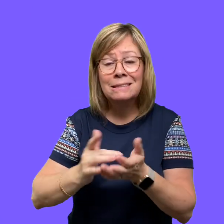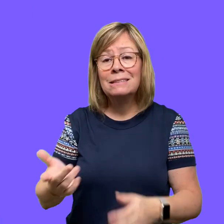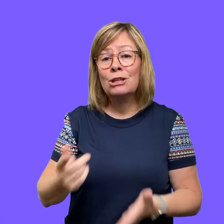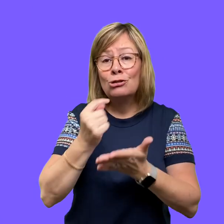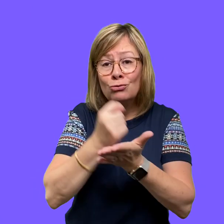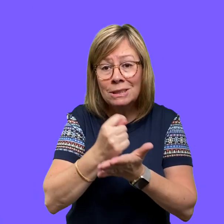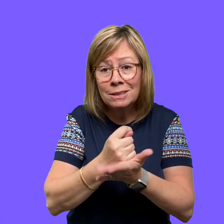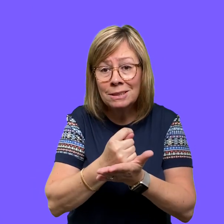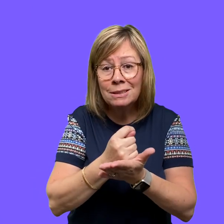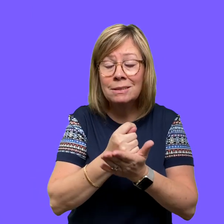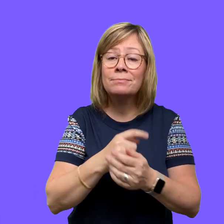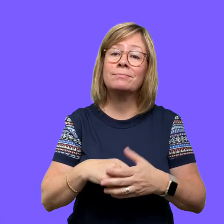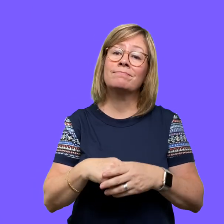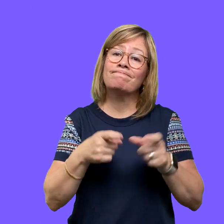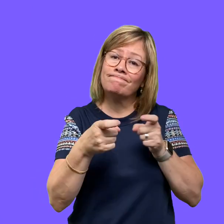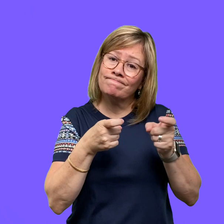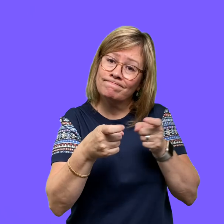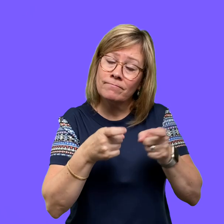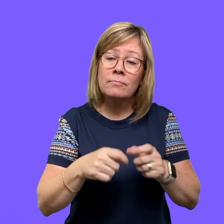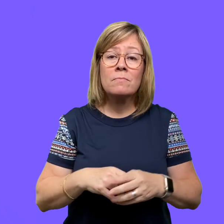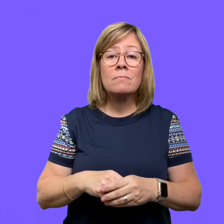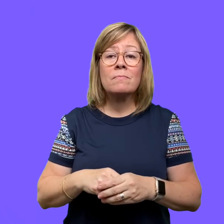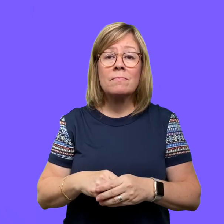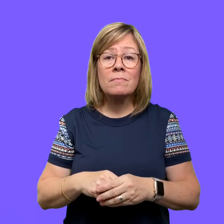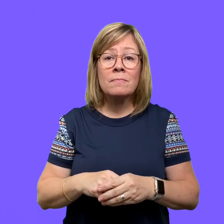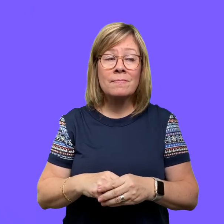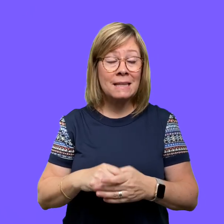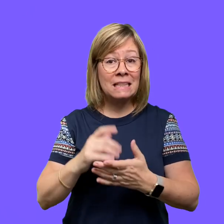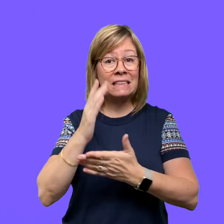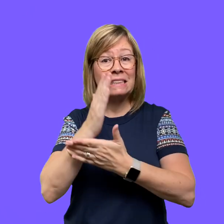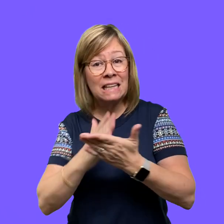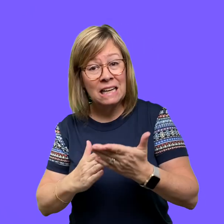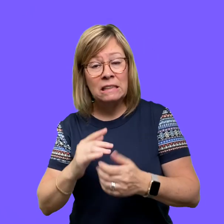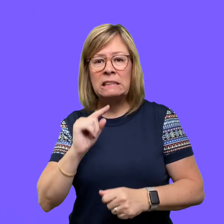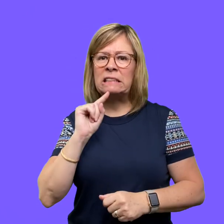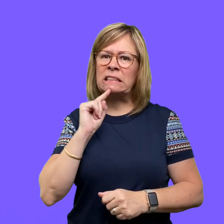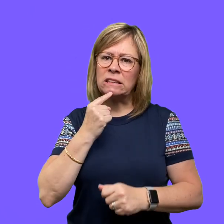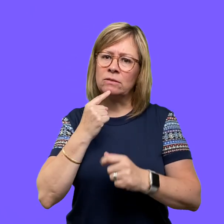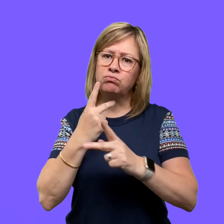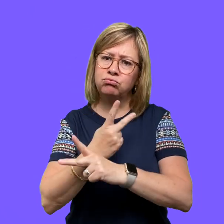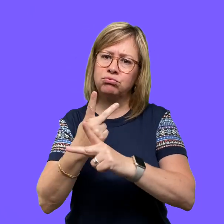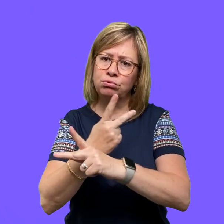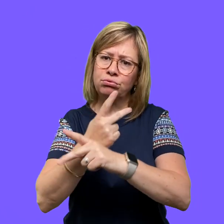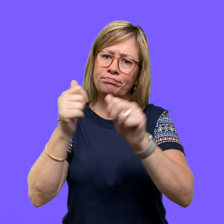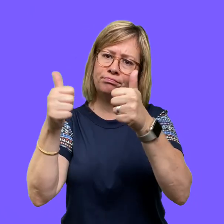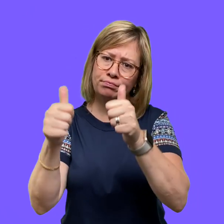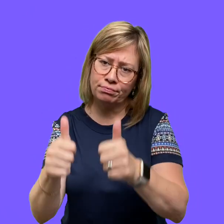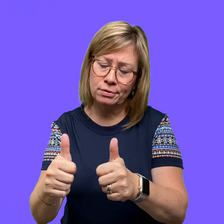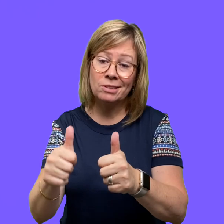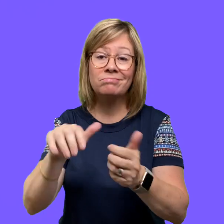require treatment, medical management. Some diseases are very serious and can